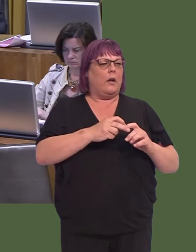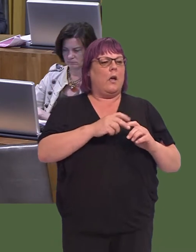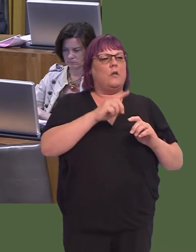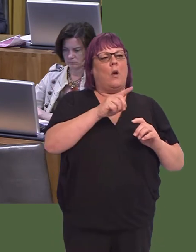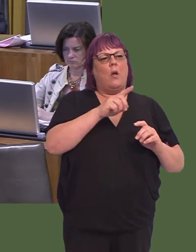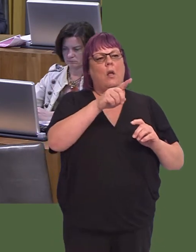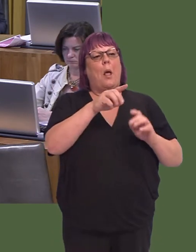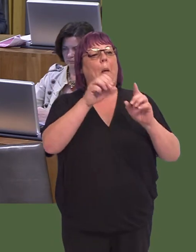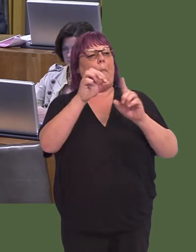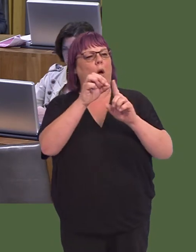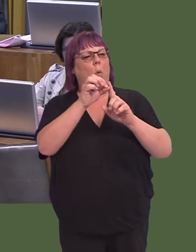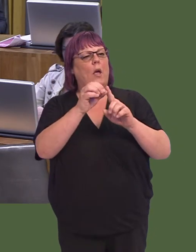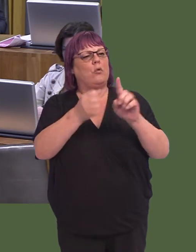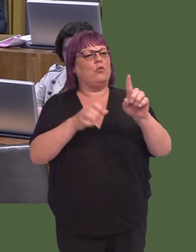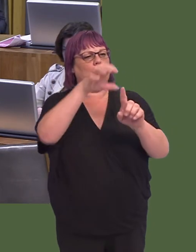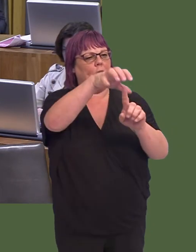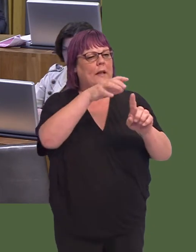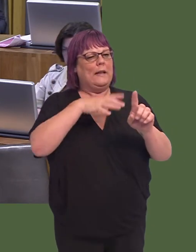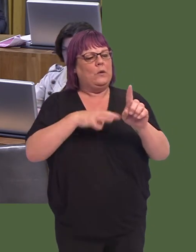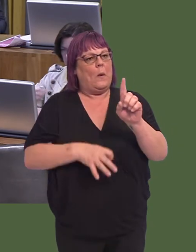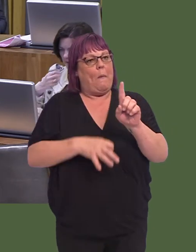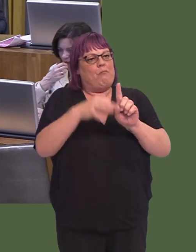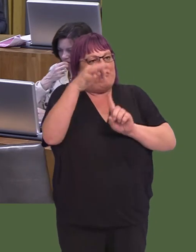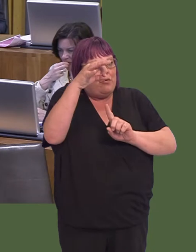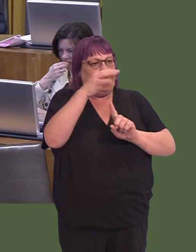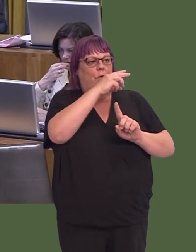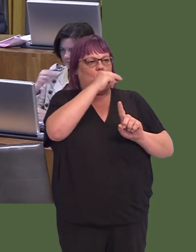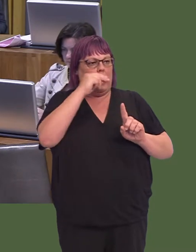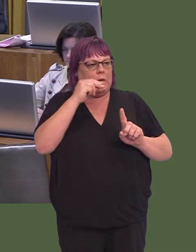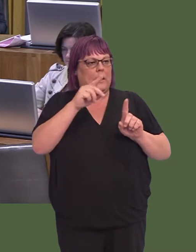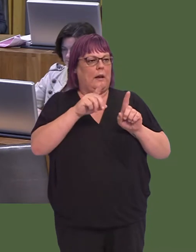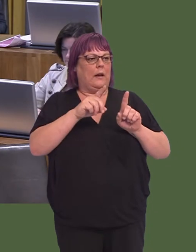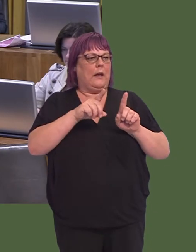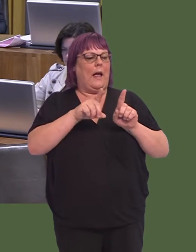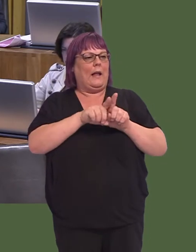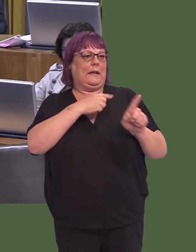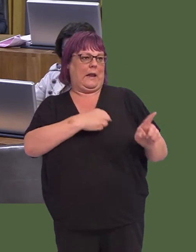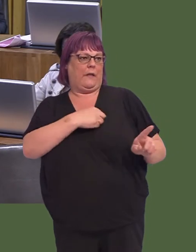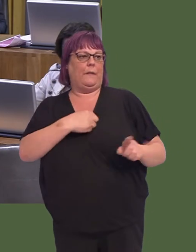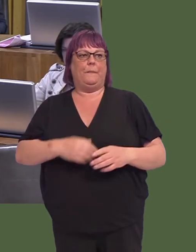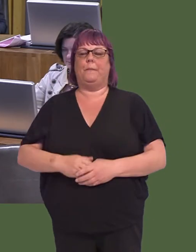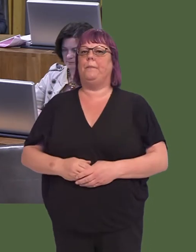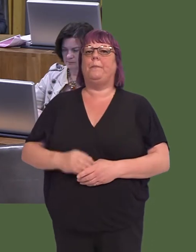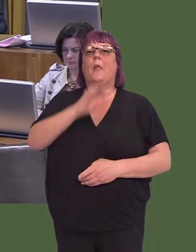on the Swansea district line were in addition to the services that already exist, serving stations such as Swansea high street itself and Neath.